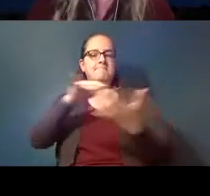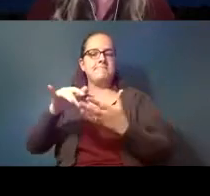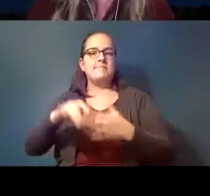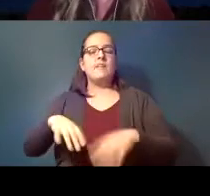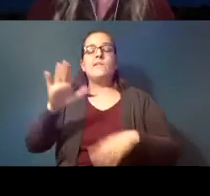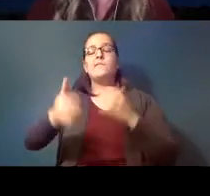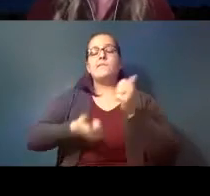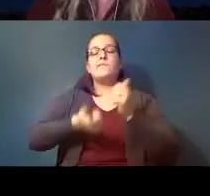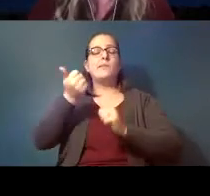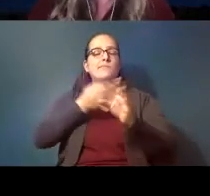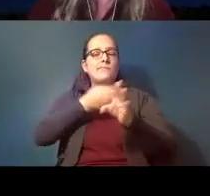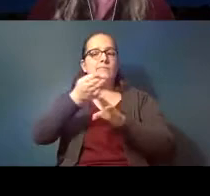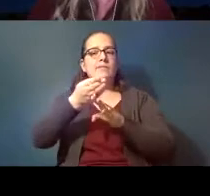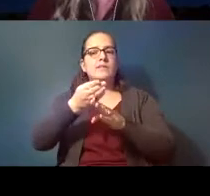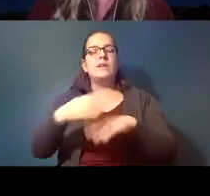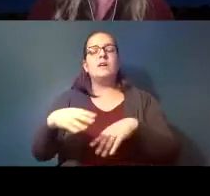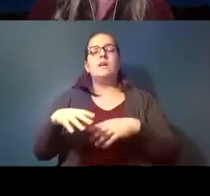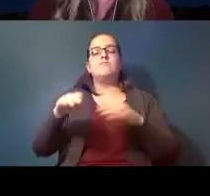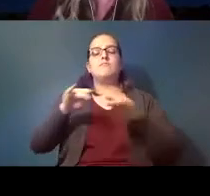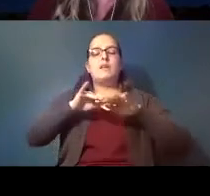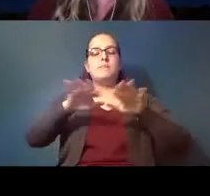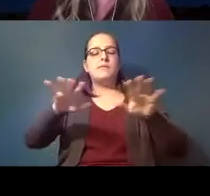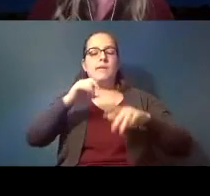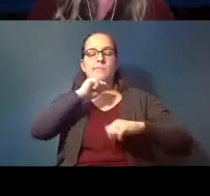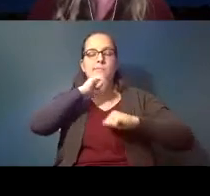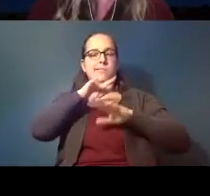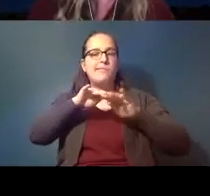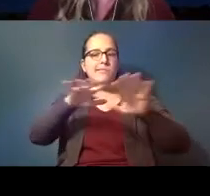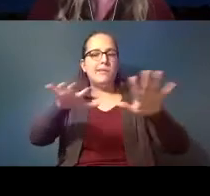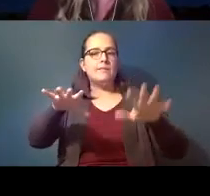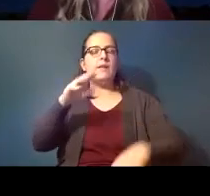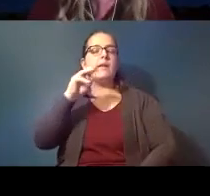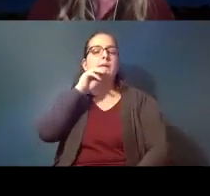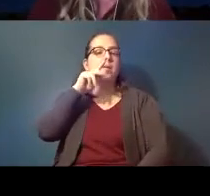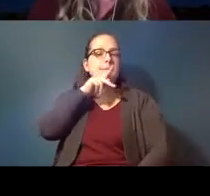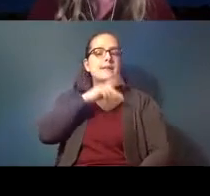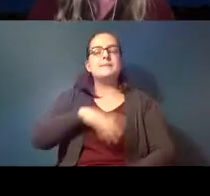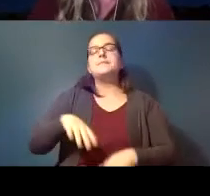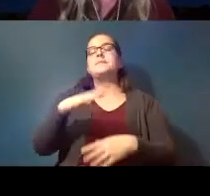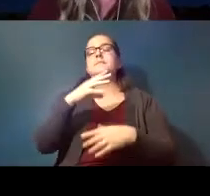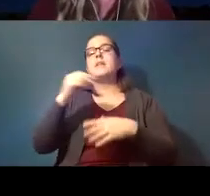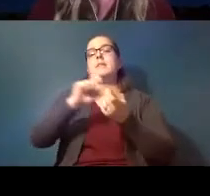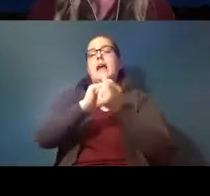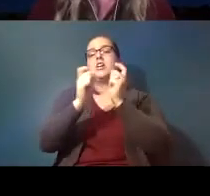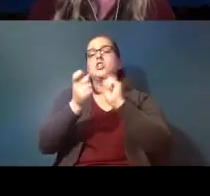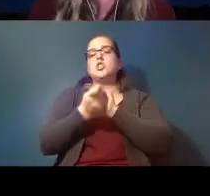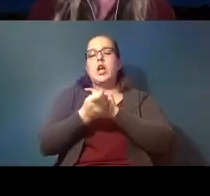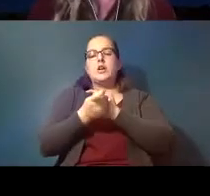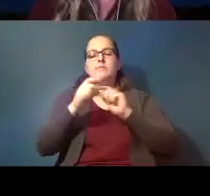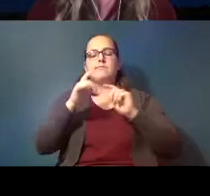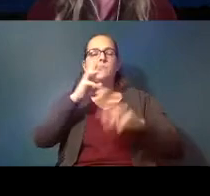plastics and changing climate on aquatic organisms but her research and teaching also spans the links